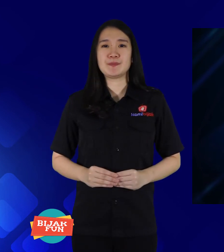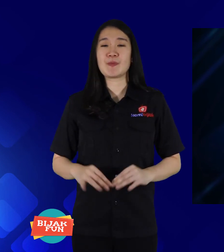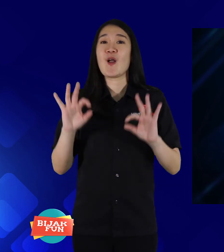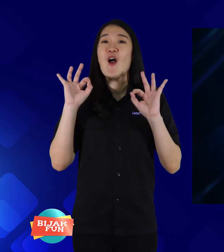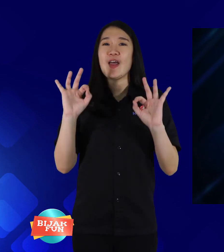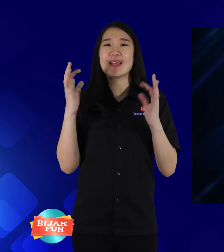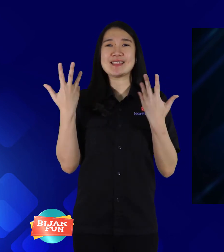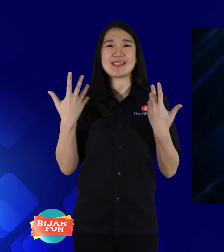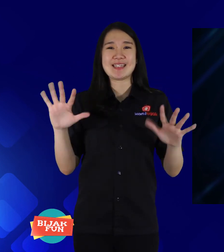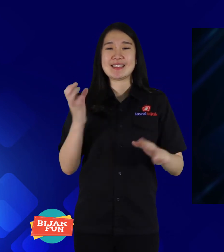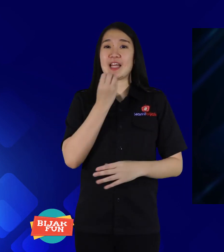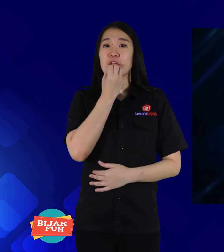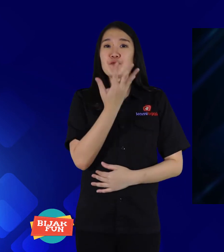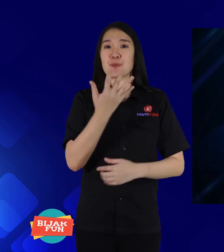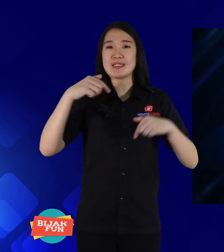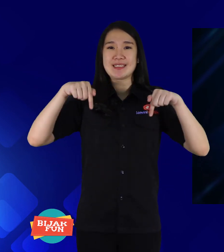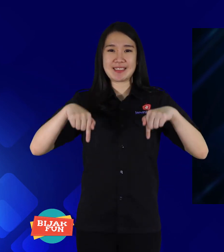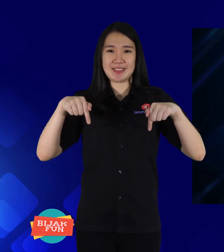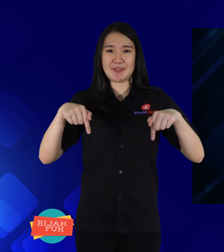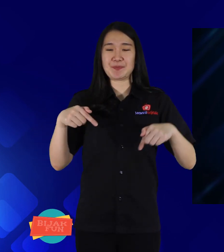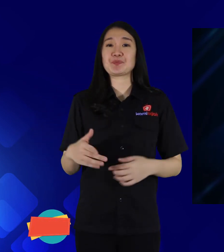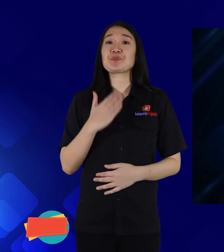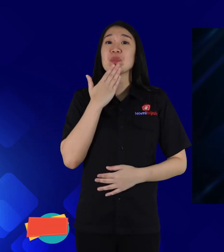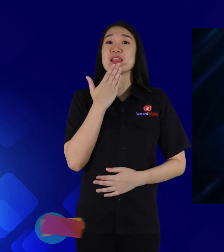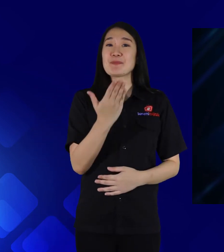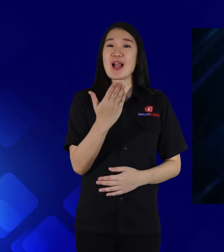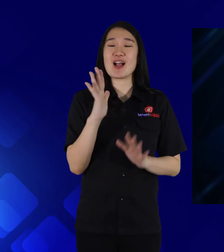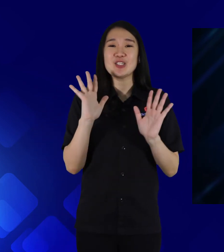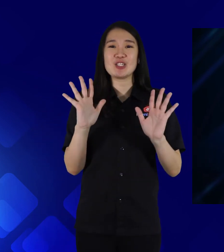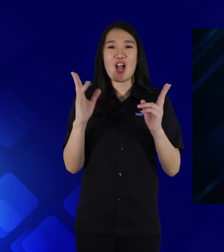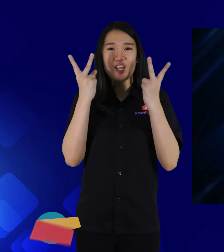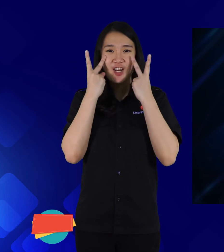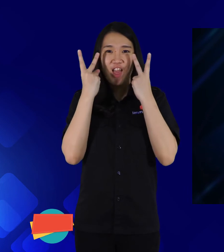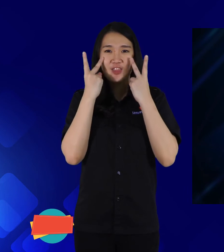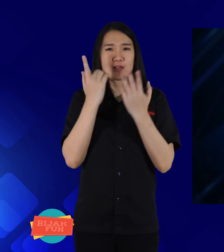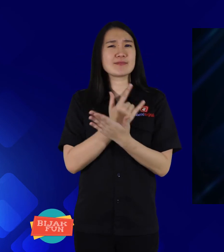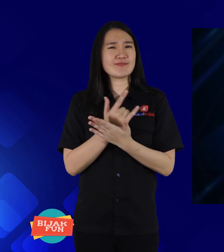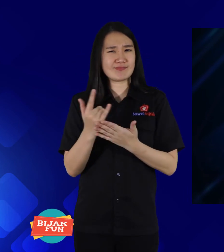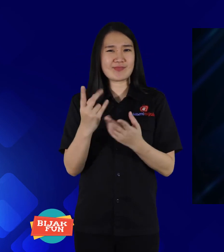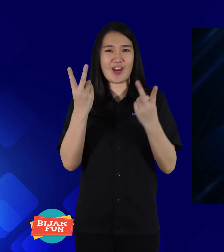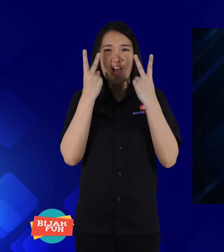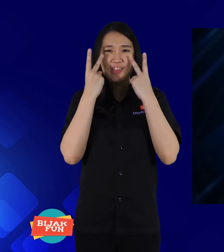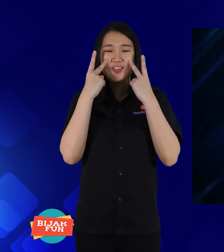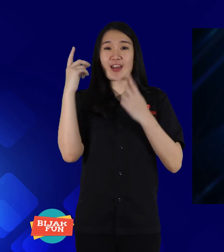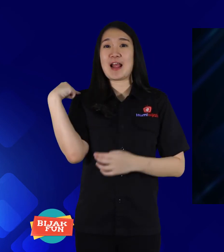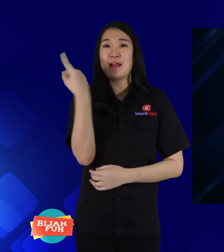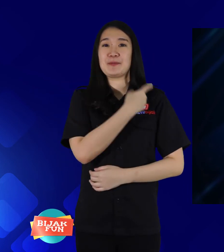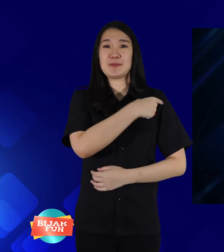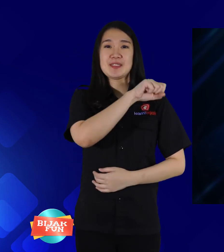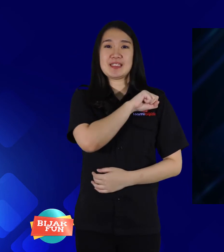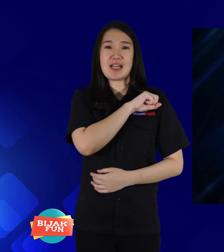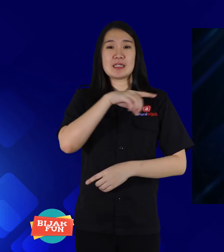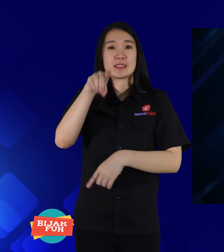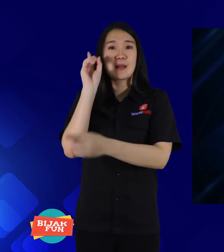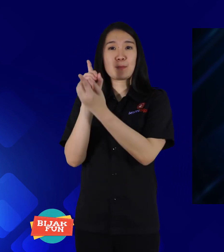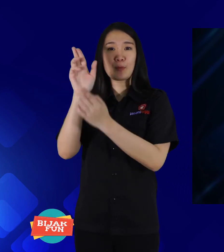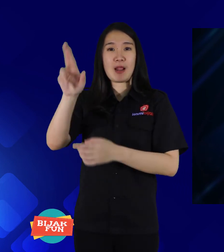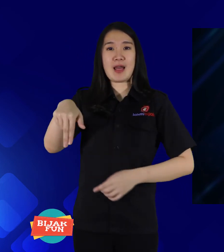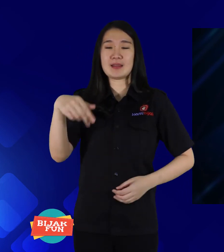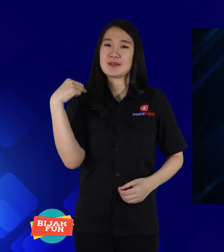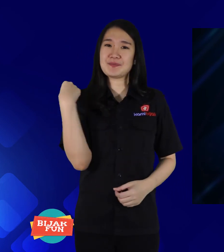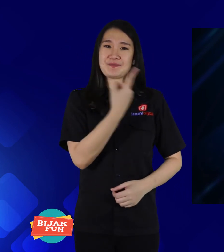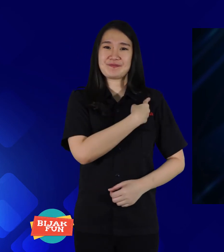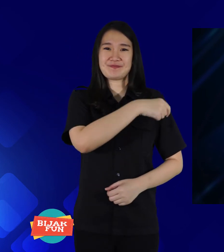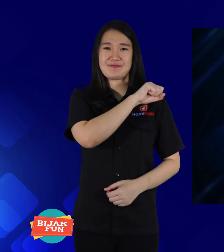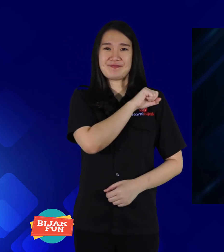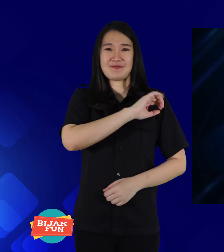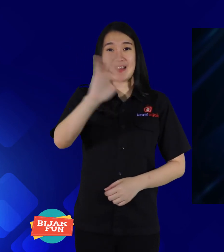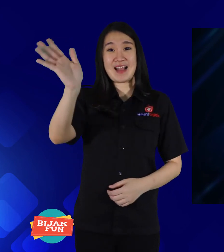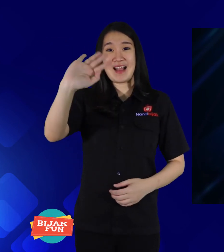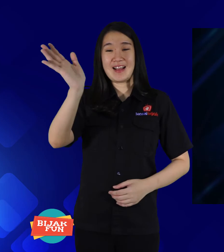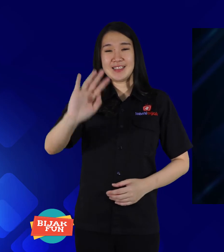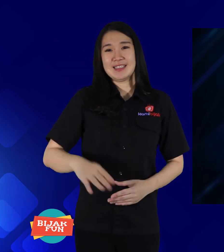Okay finished this information, thank you for watching, keep watching on KamiBijak, and until we meet again, bye!